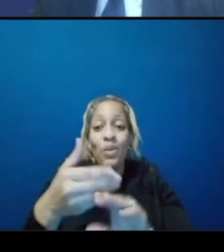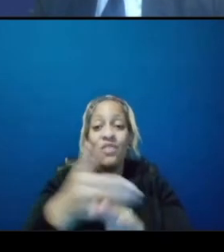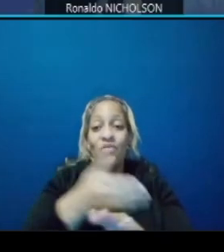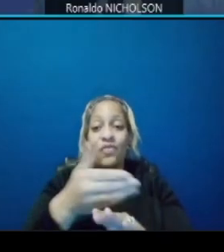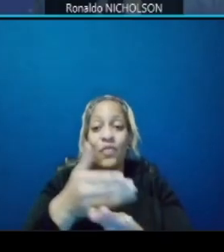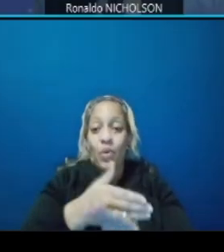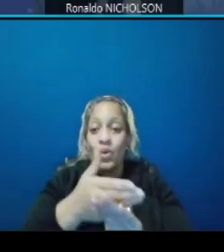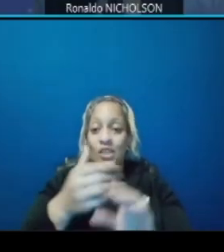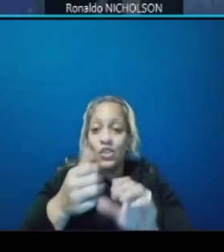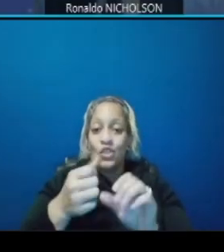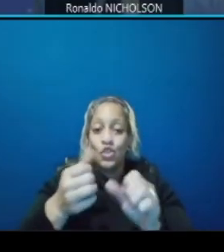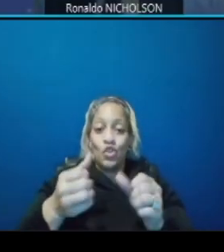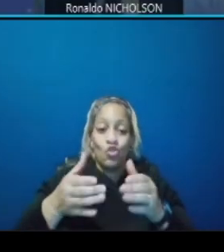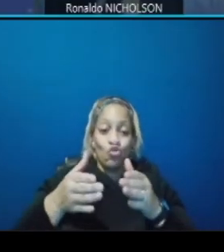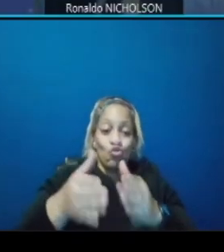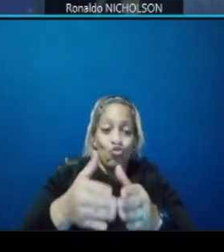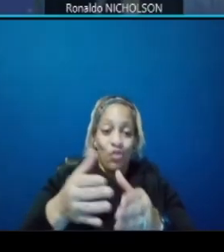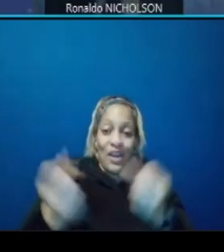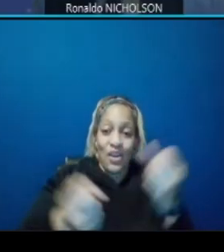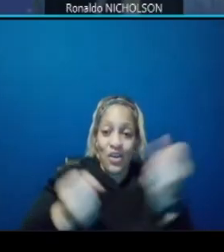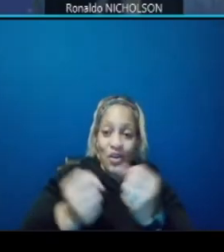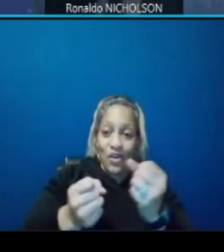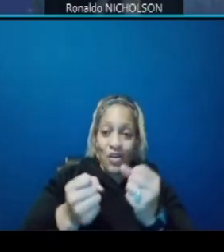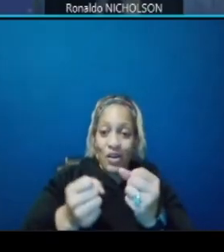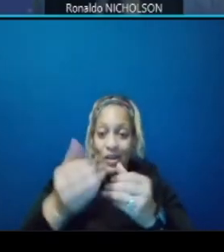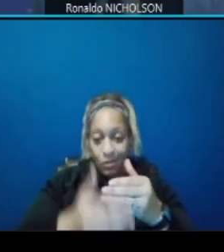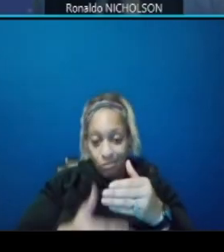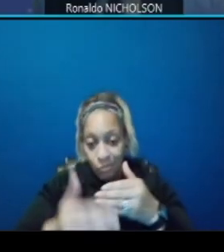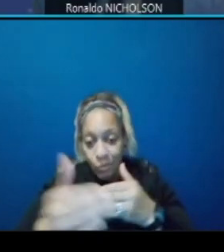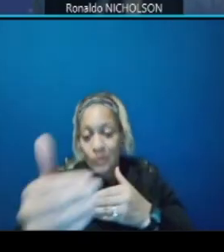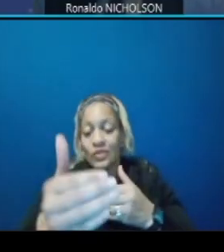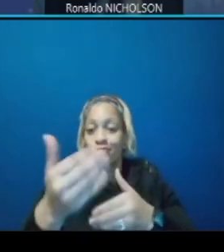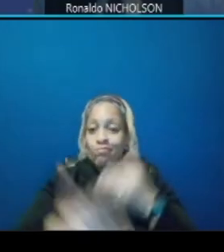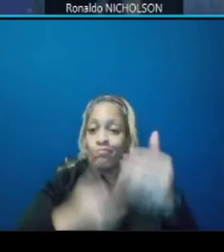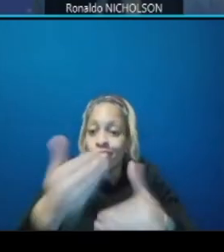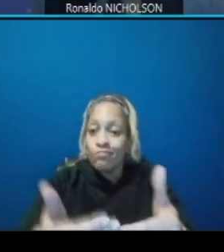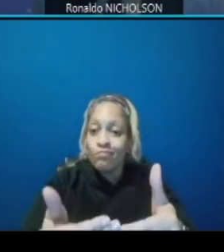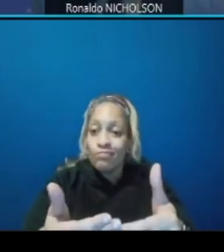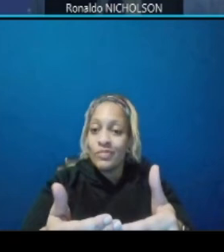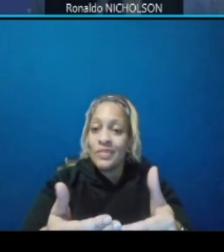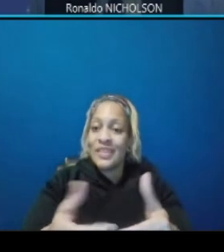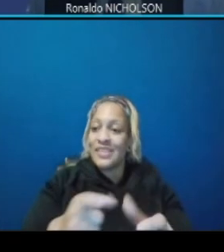streetcar can proceed to revenue service to people being able to